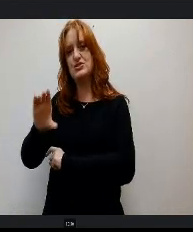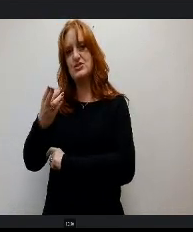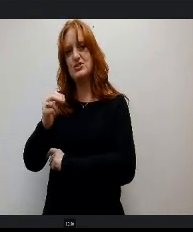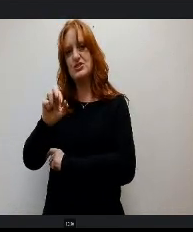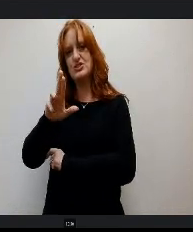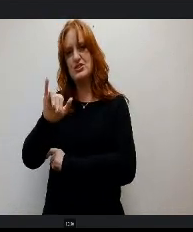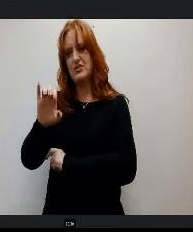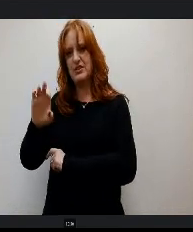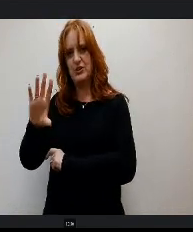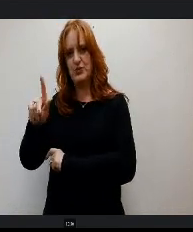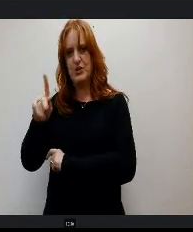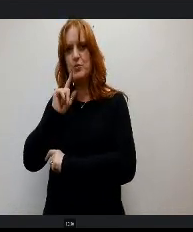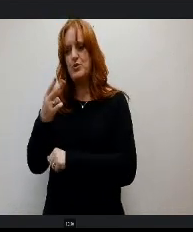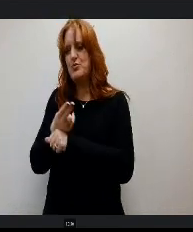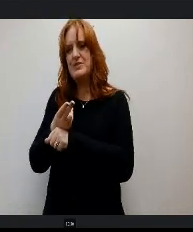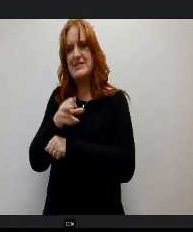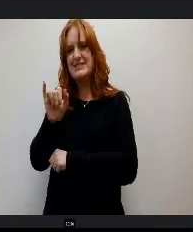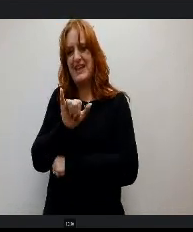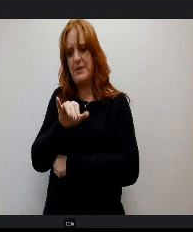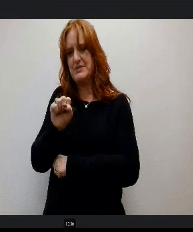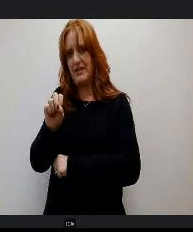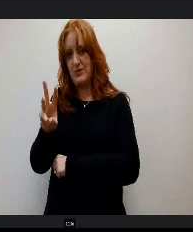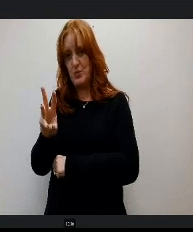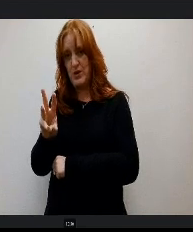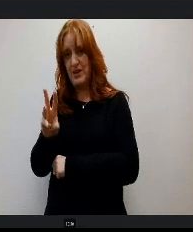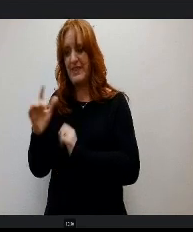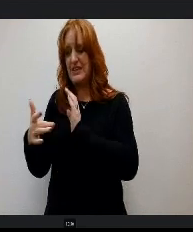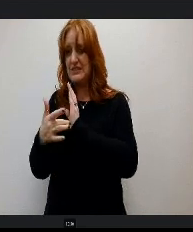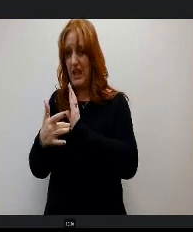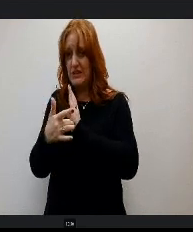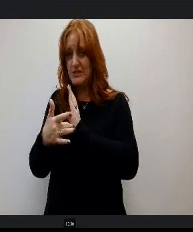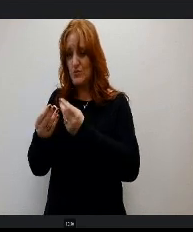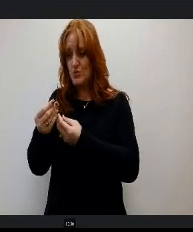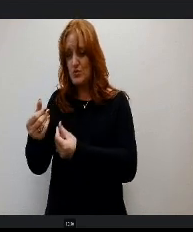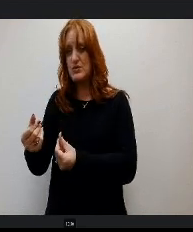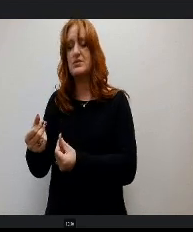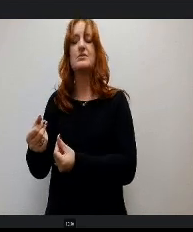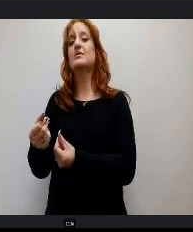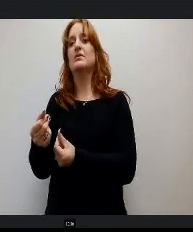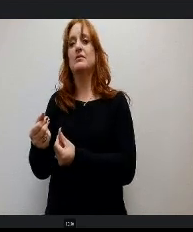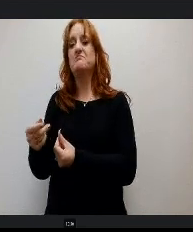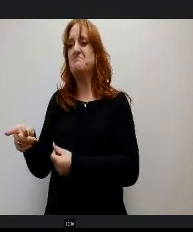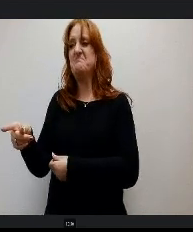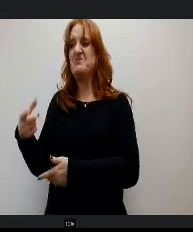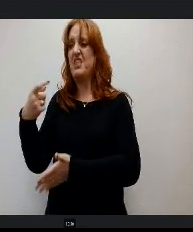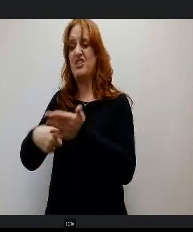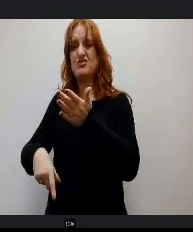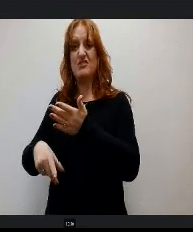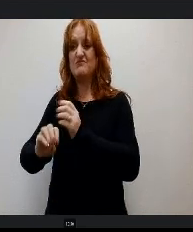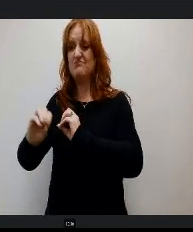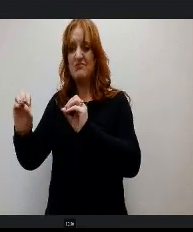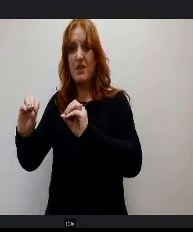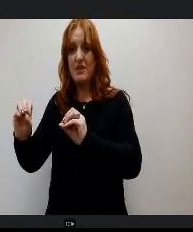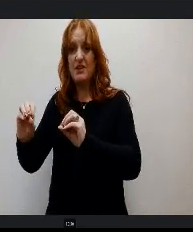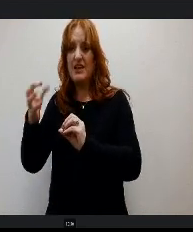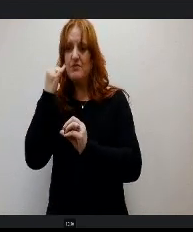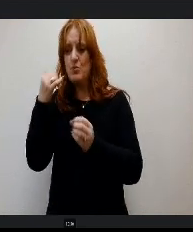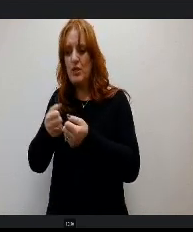software system that we're talking about, the Tyler tech solution and they don't charge for lost cards first, second, third